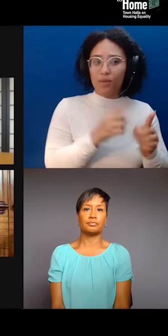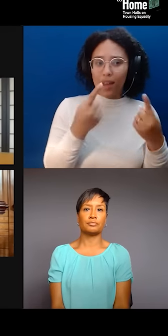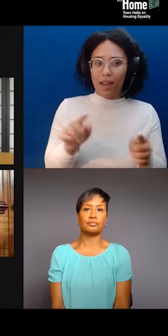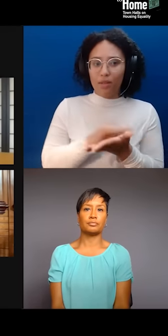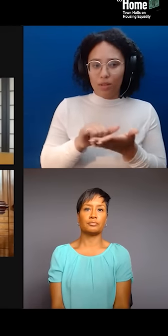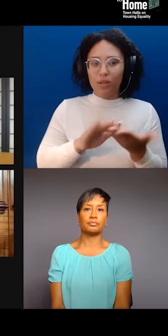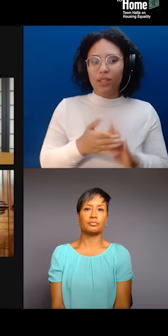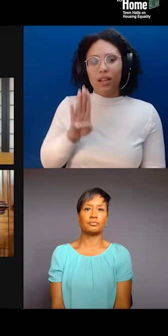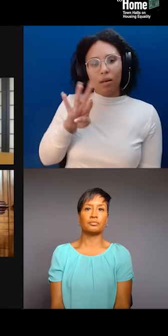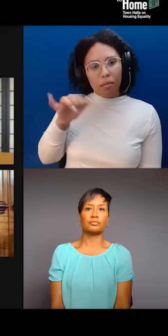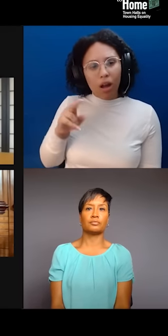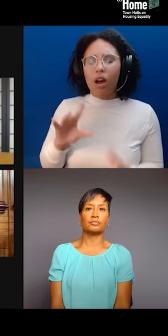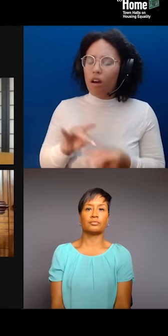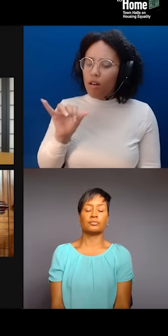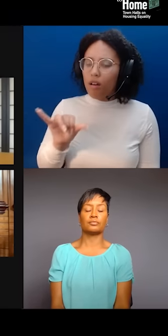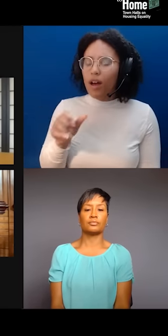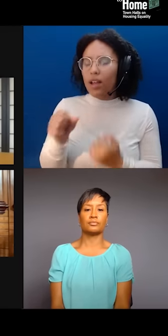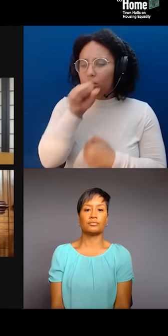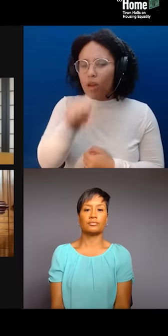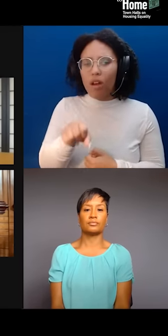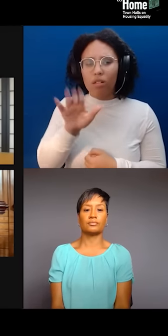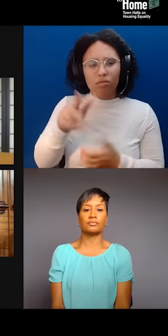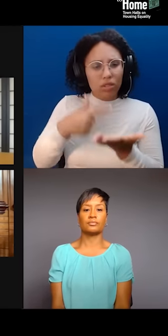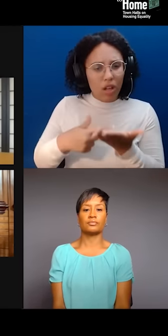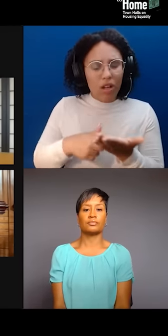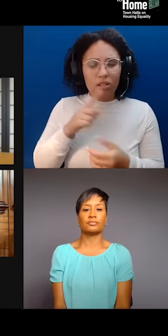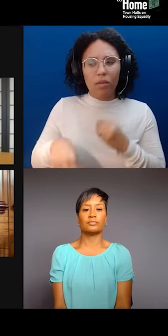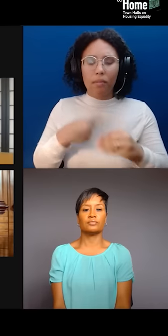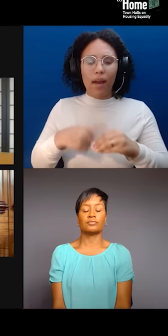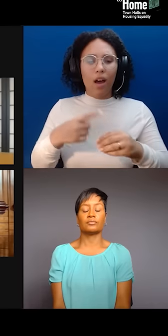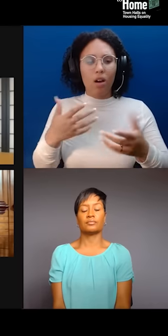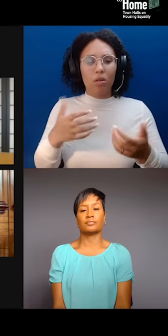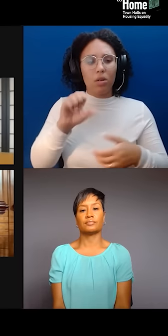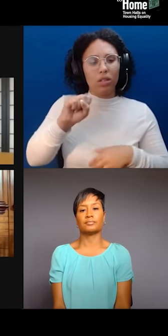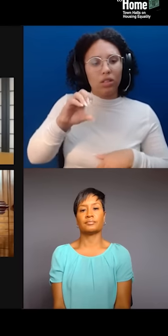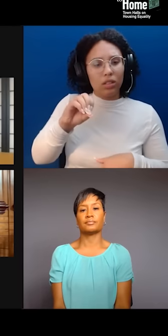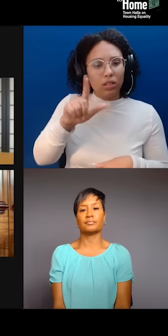And I know firsthand from seeing a lot of that work, what you all are doing with the Chinatown Art Brigade.